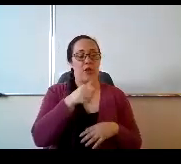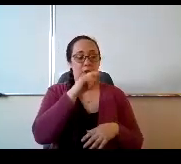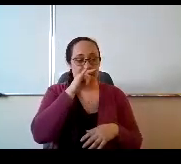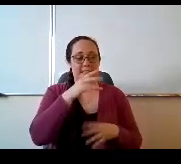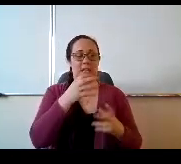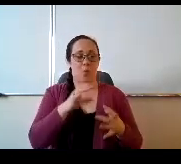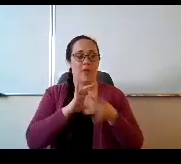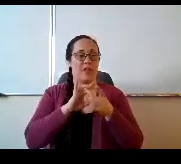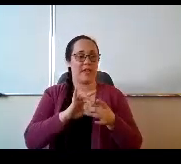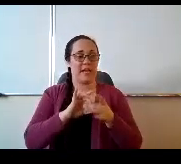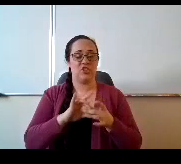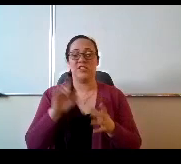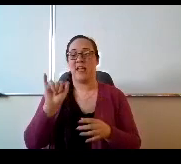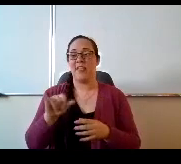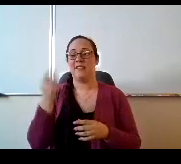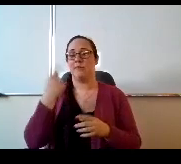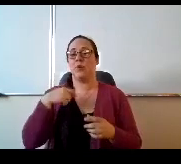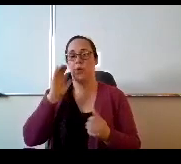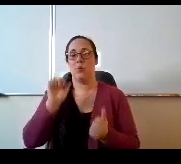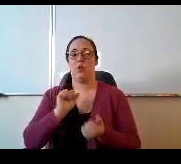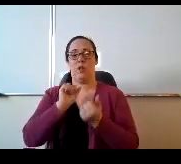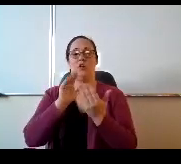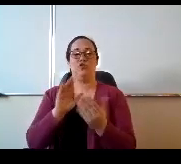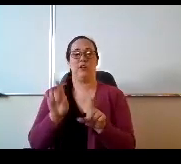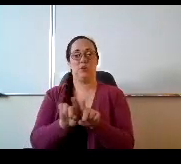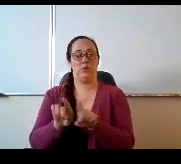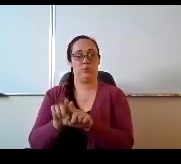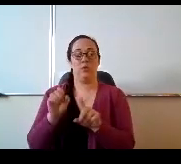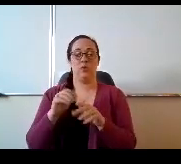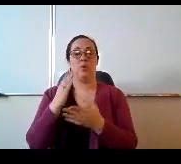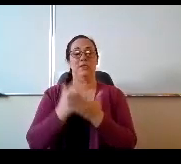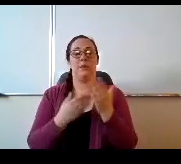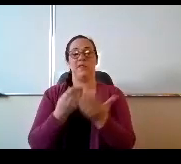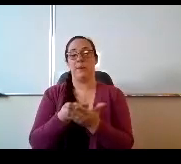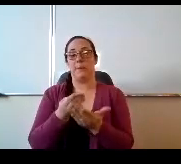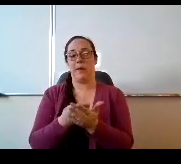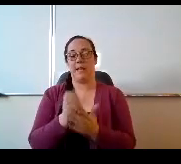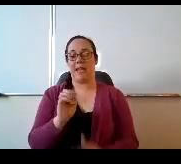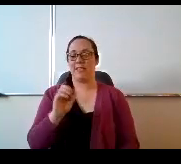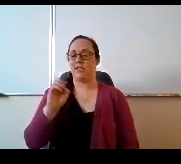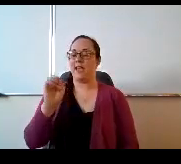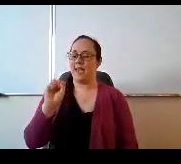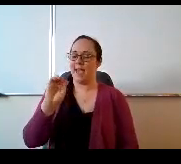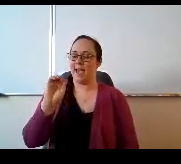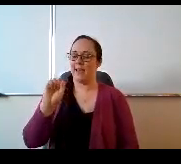we were going to address as well. So some of these dollars, these S or two funds I know at TCC campus